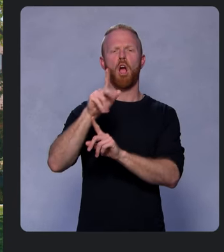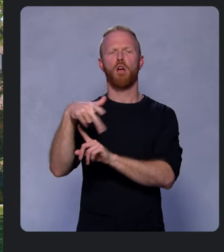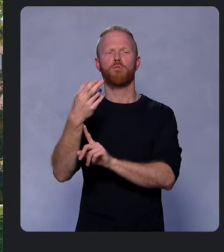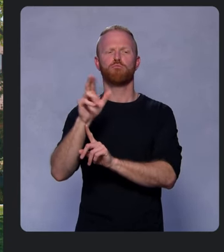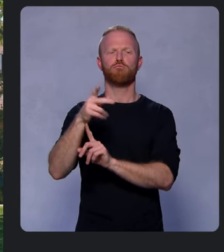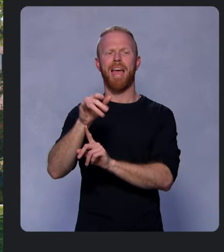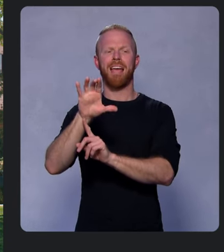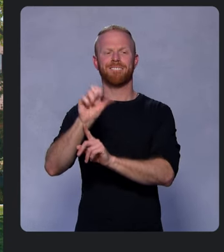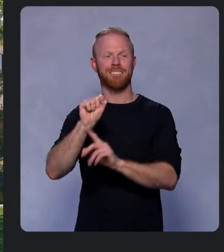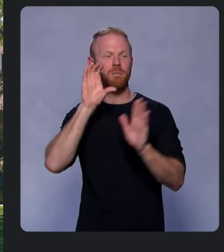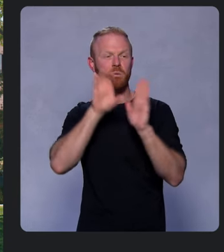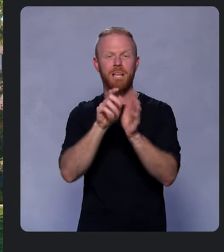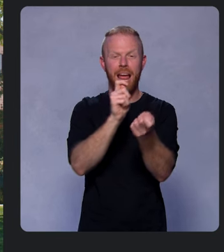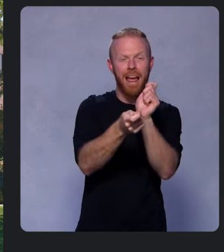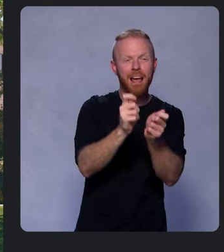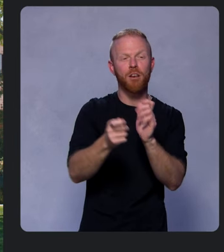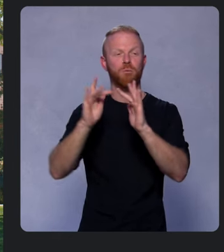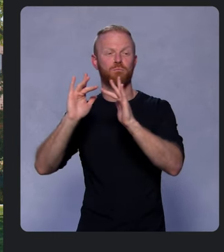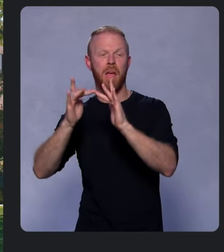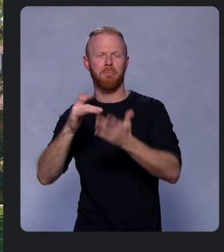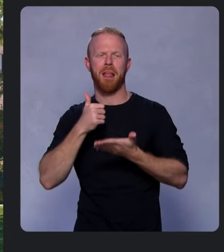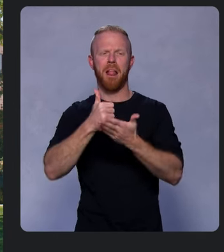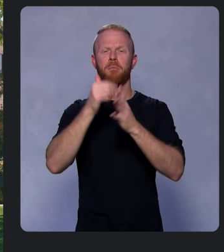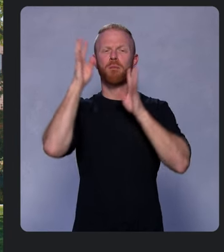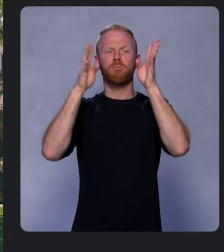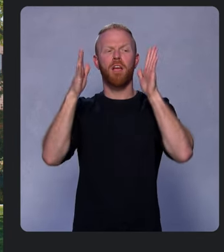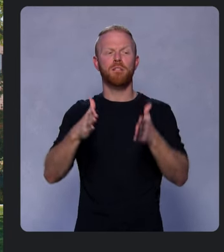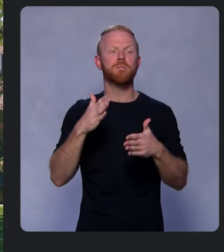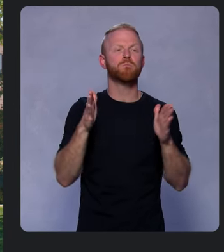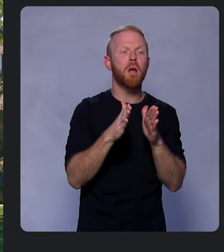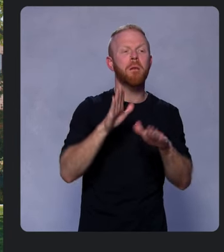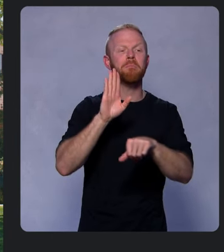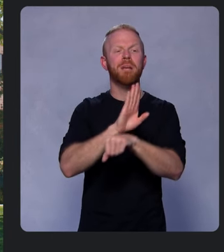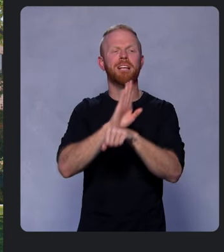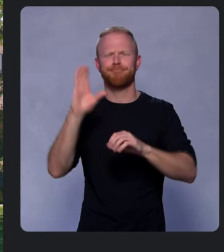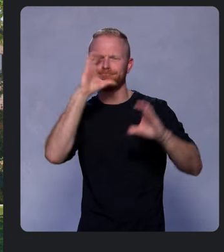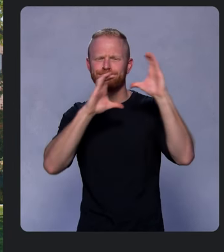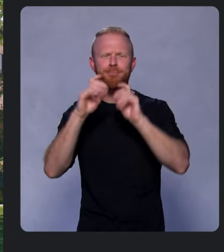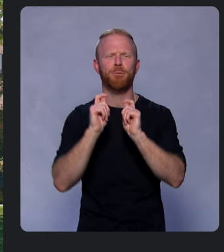on the web to help creators and small businesses searching for a quick and easy creative app,